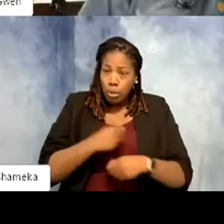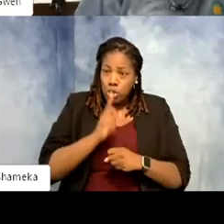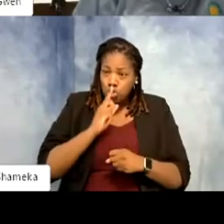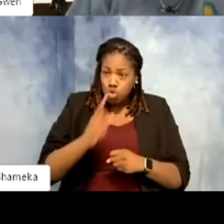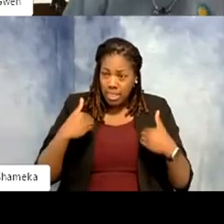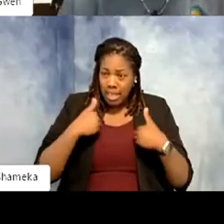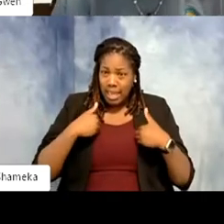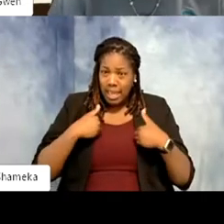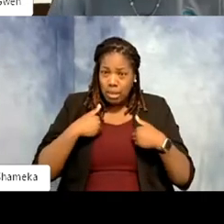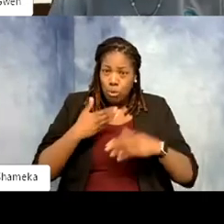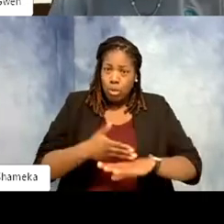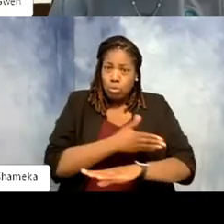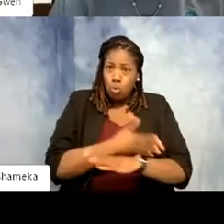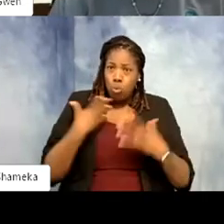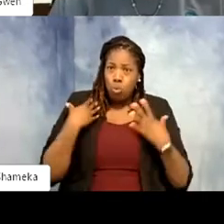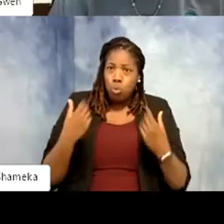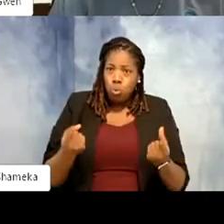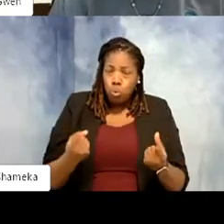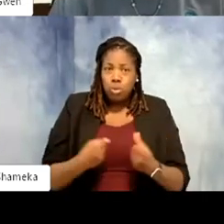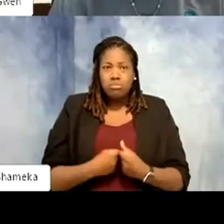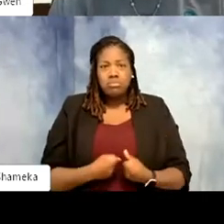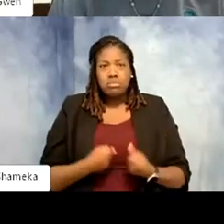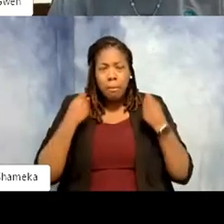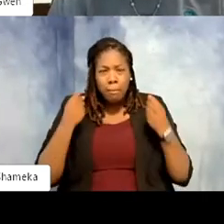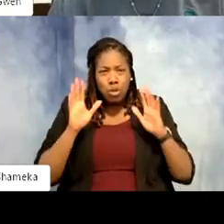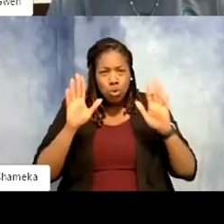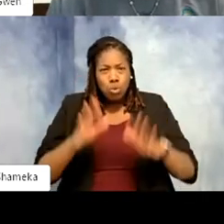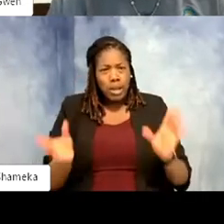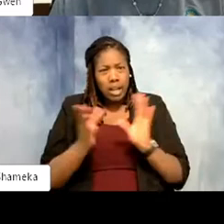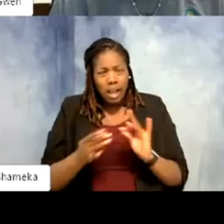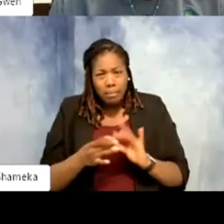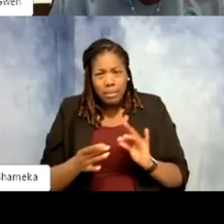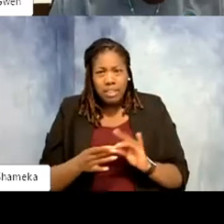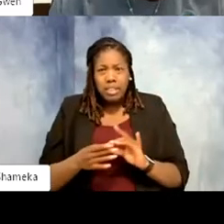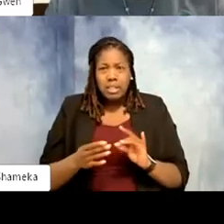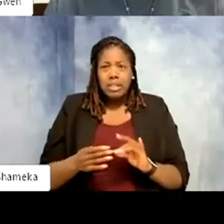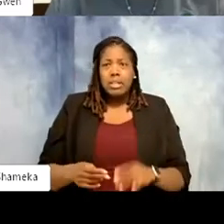Shellie: Yes and we had such great comments in the chat. Miss Pearson's class said it's so similar to